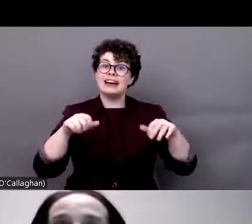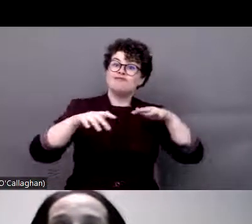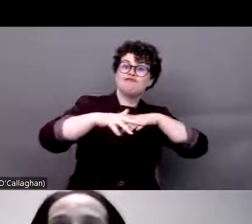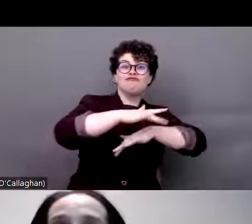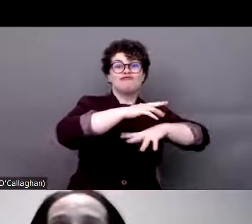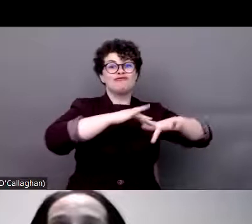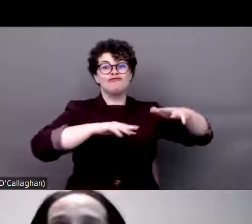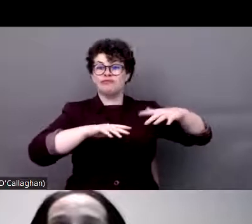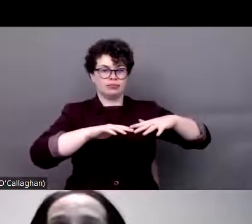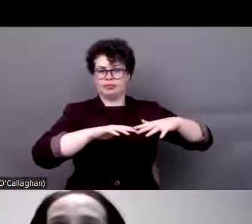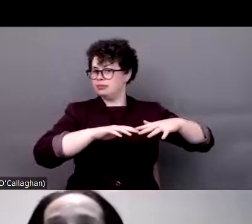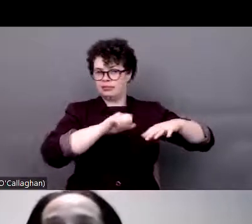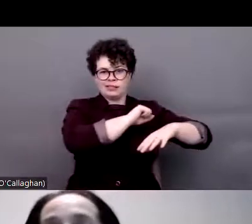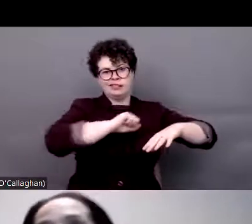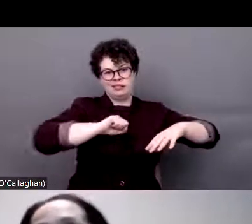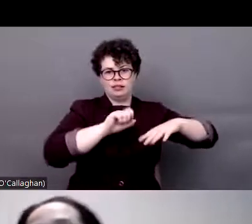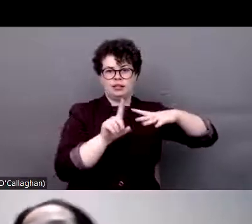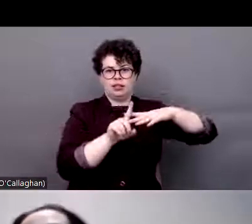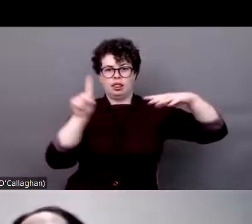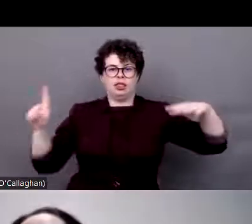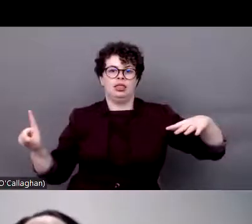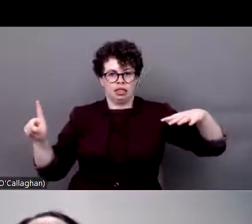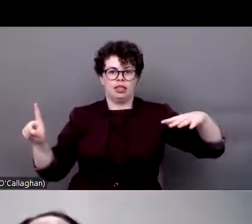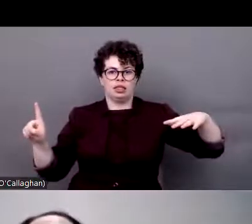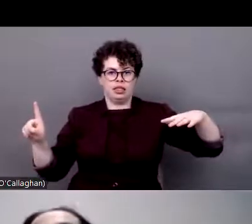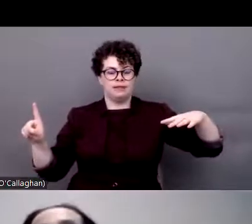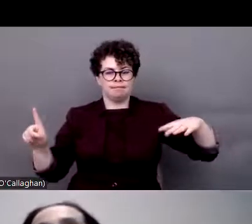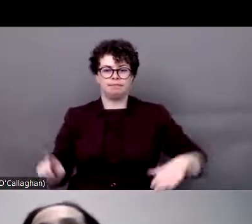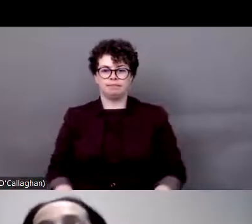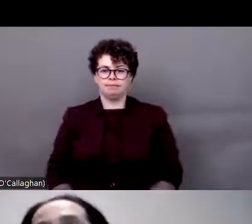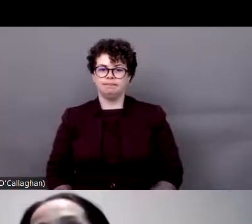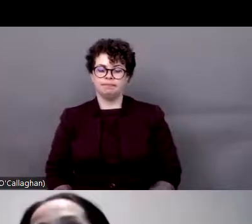(?). And what we have in our front, we